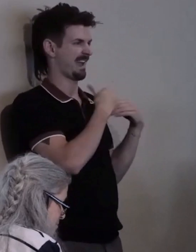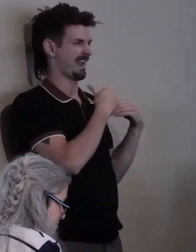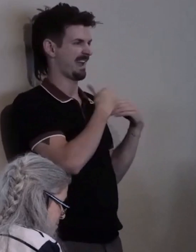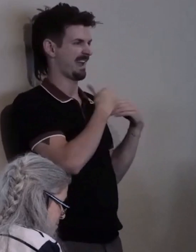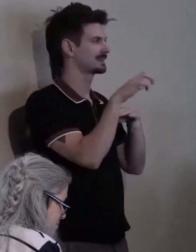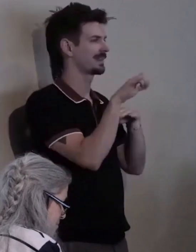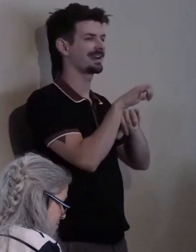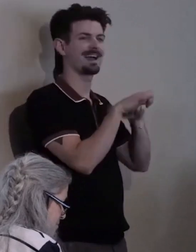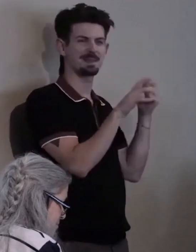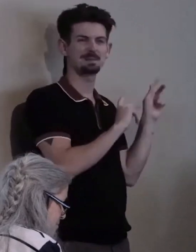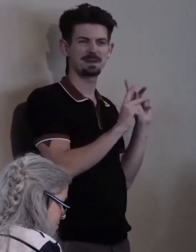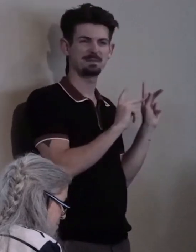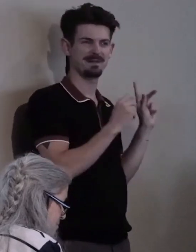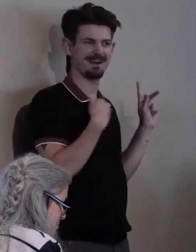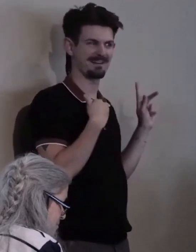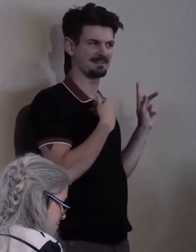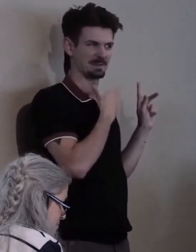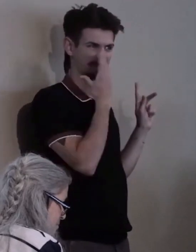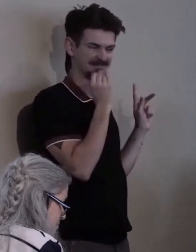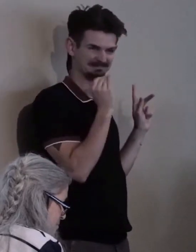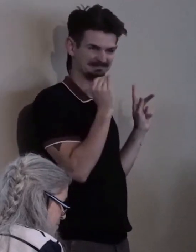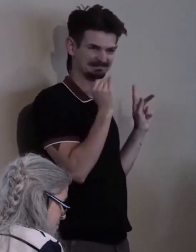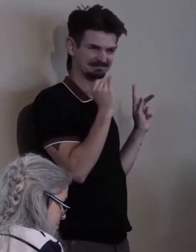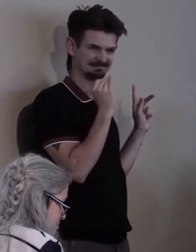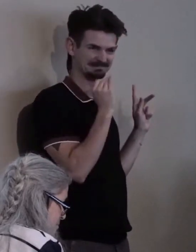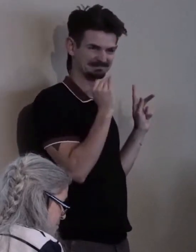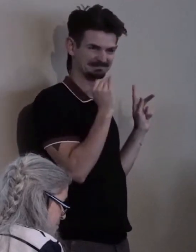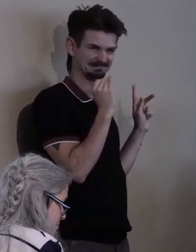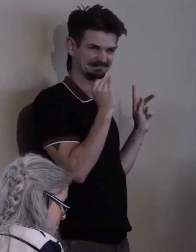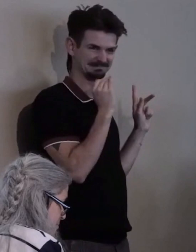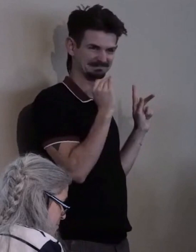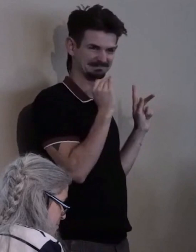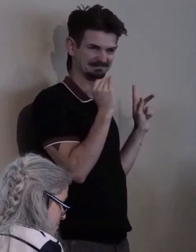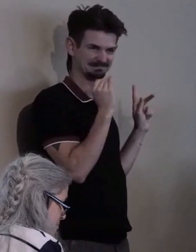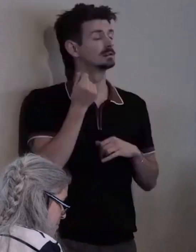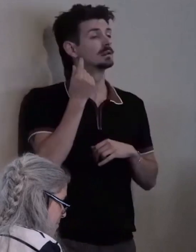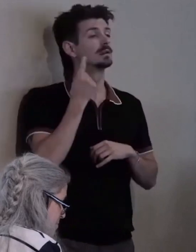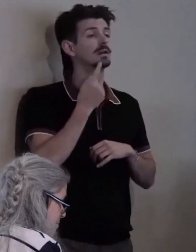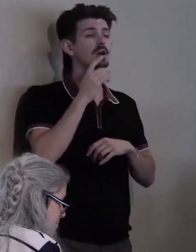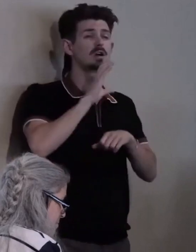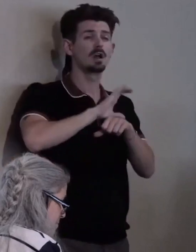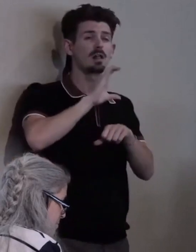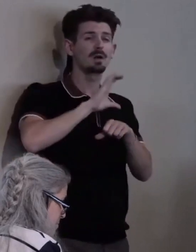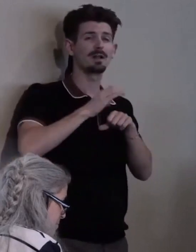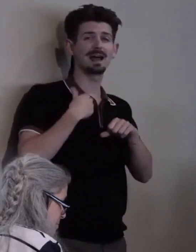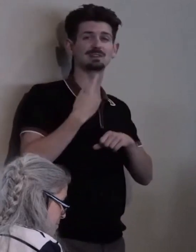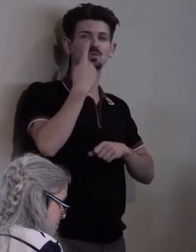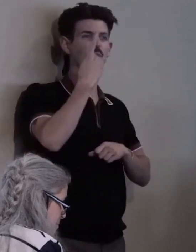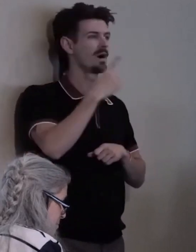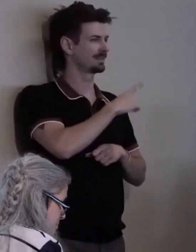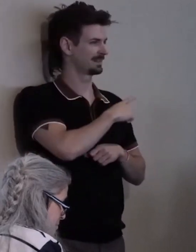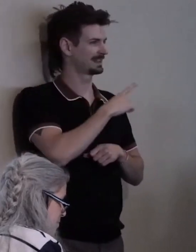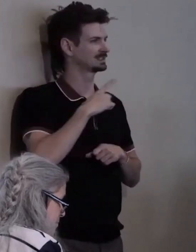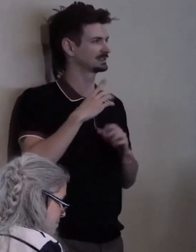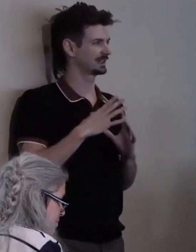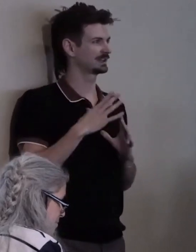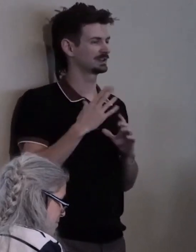And I understand that Colorado has at least one legislator who uses a wheelchair